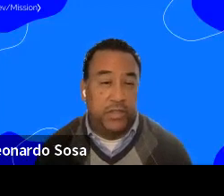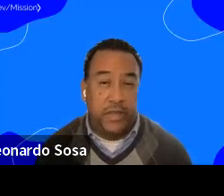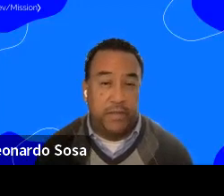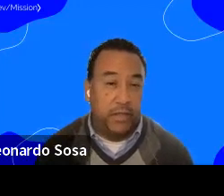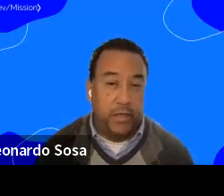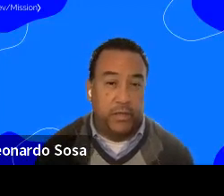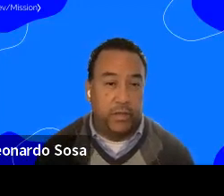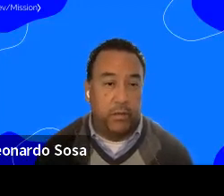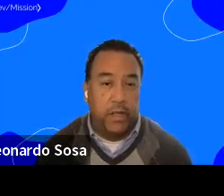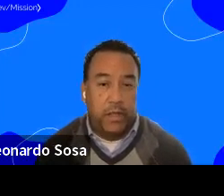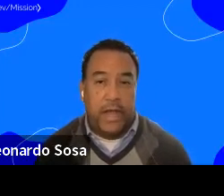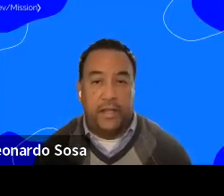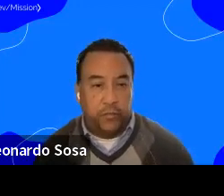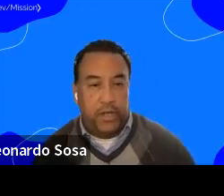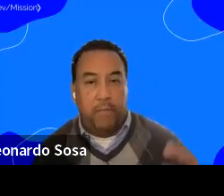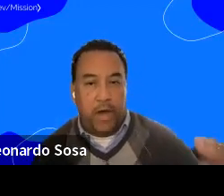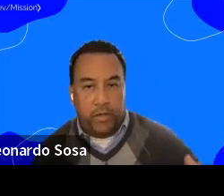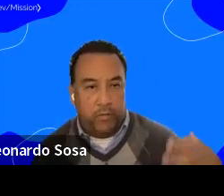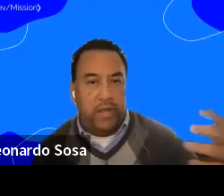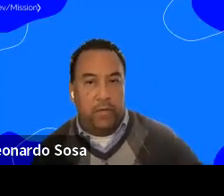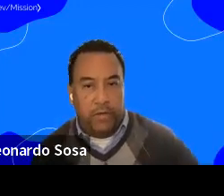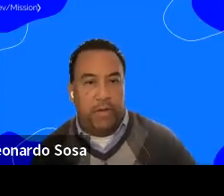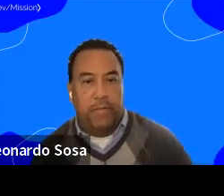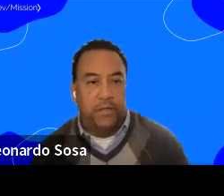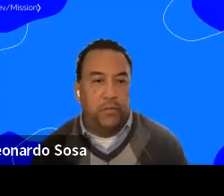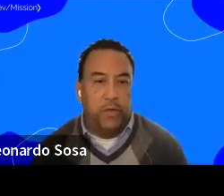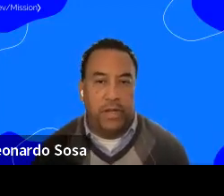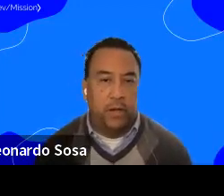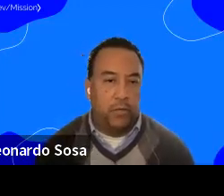You see Davis and others, so that is really a model that we're able to implement to really